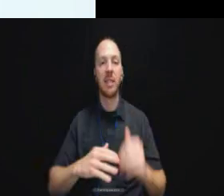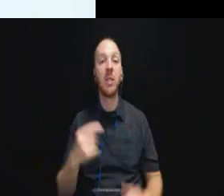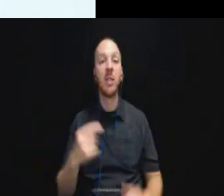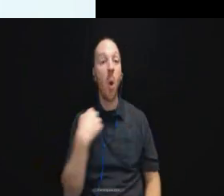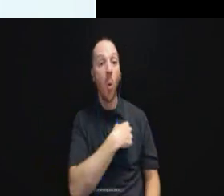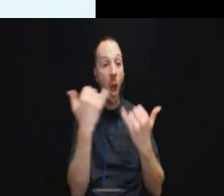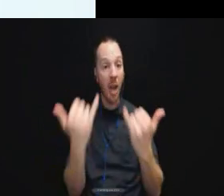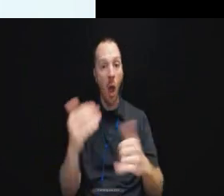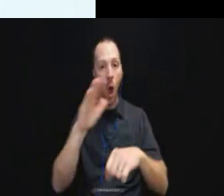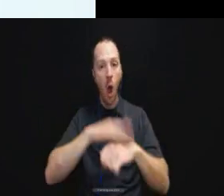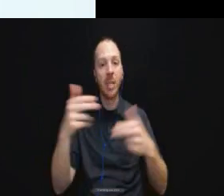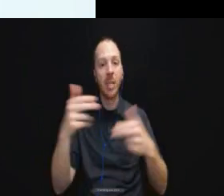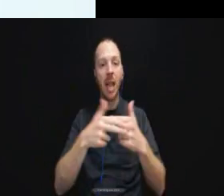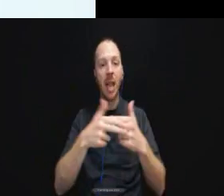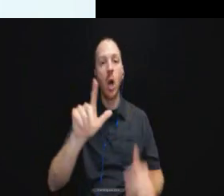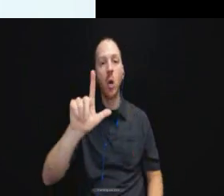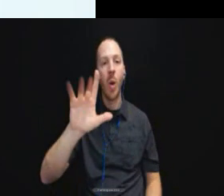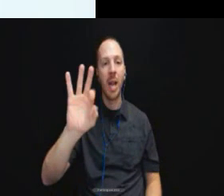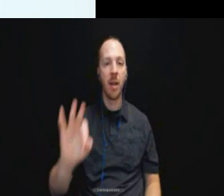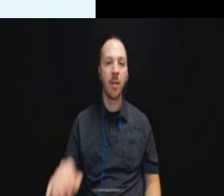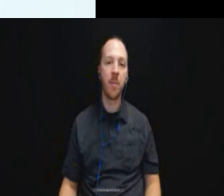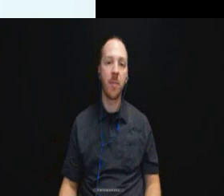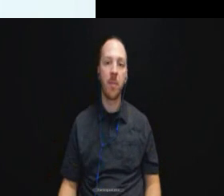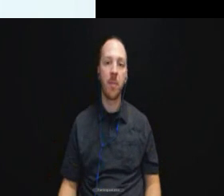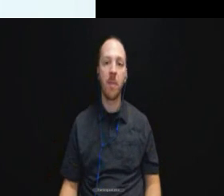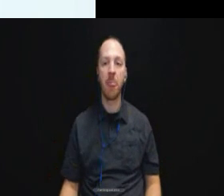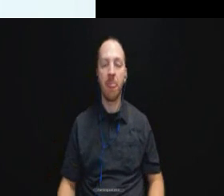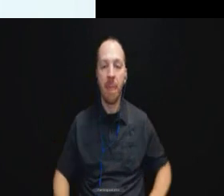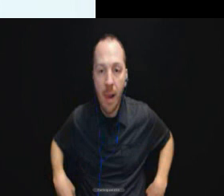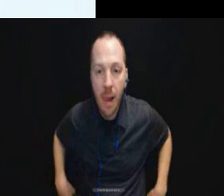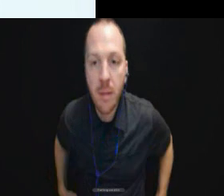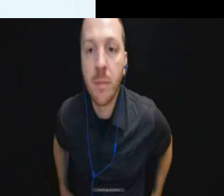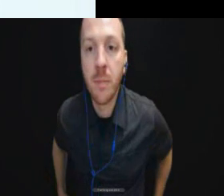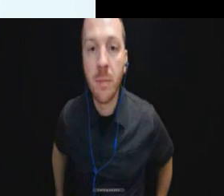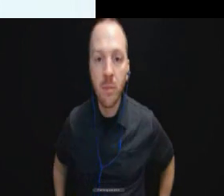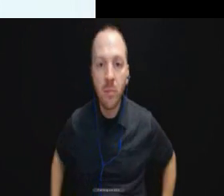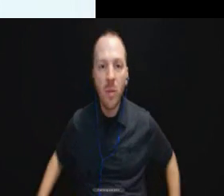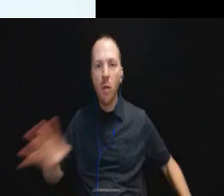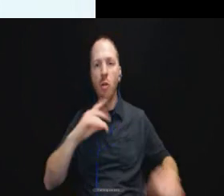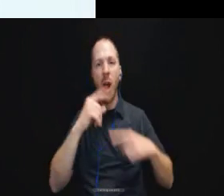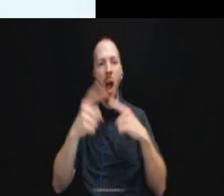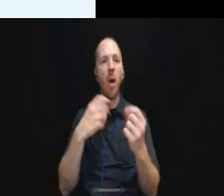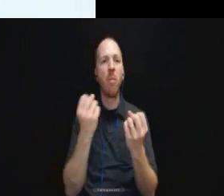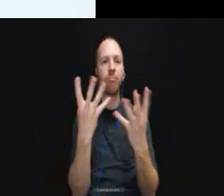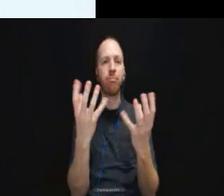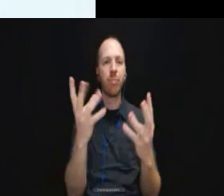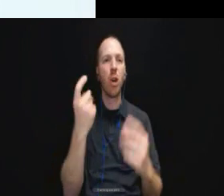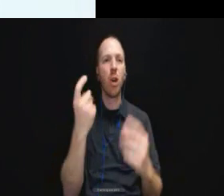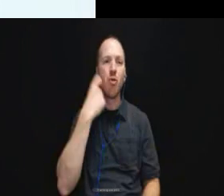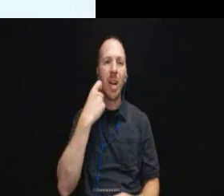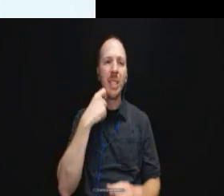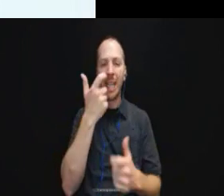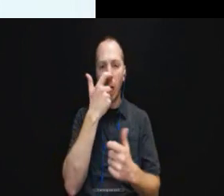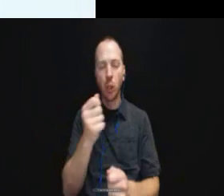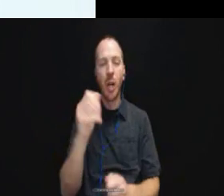on slide 29. And we will talk about a number of interesting and recent cases and settlements.